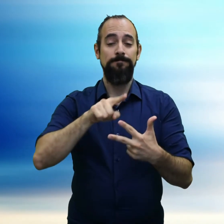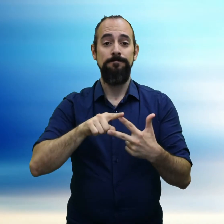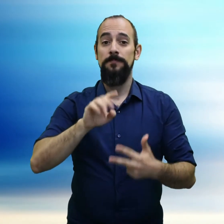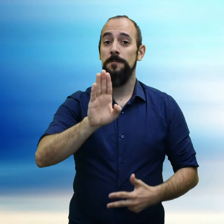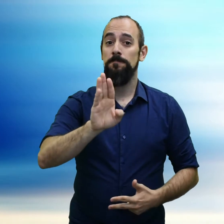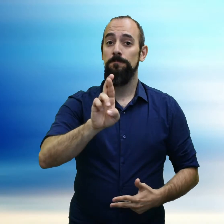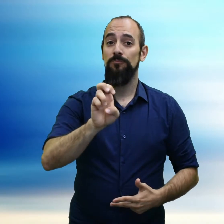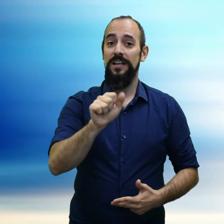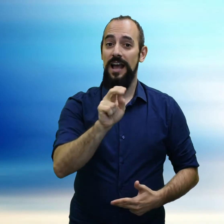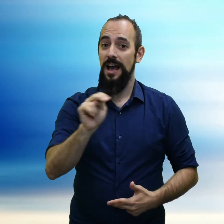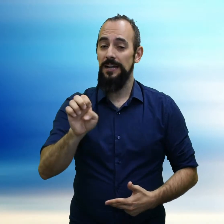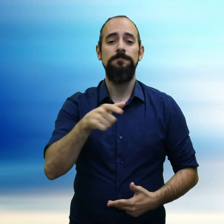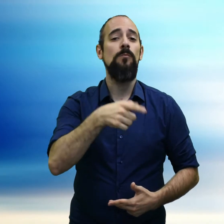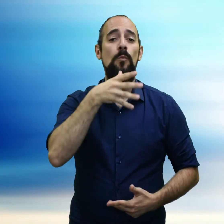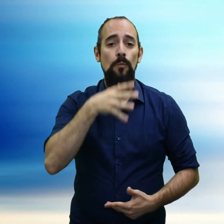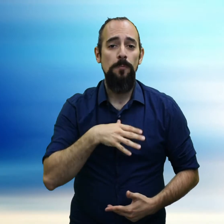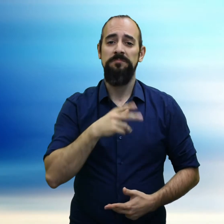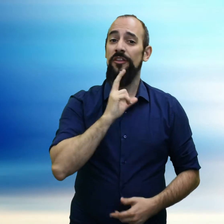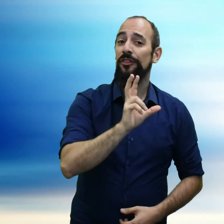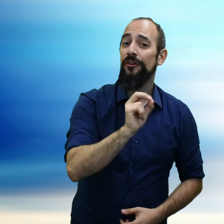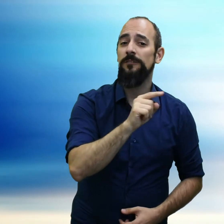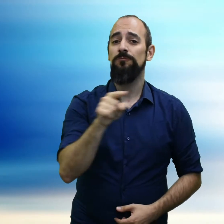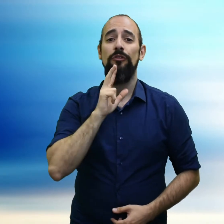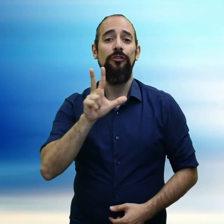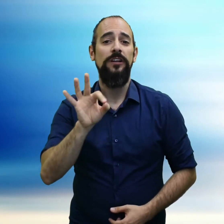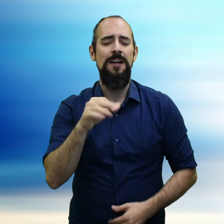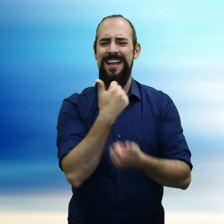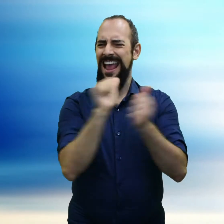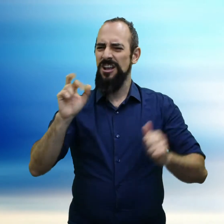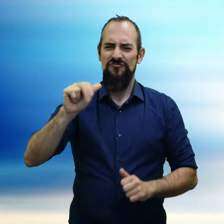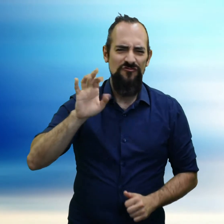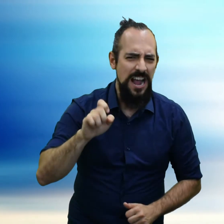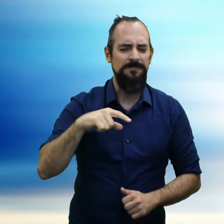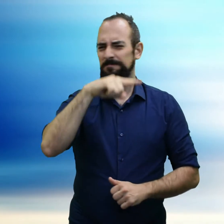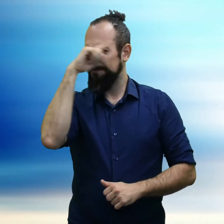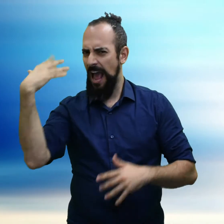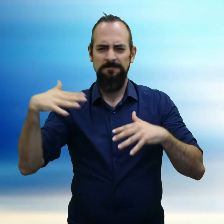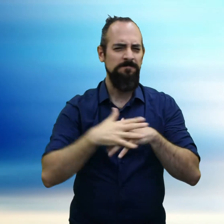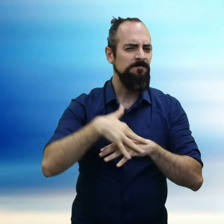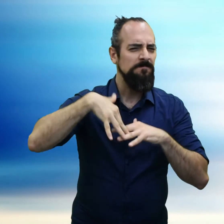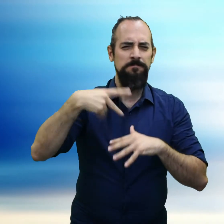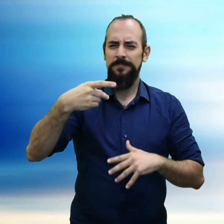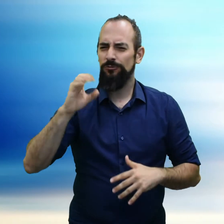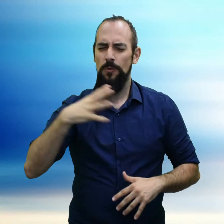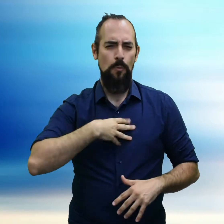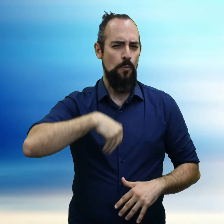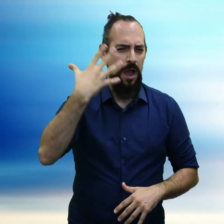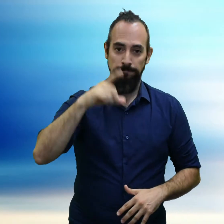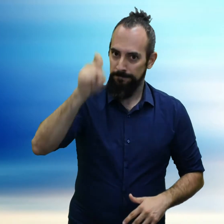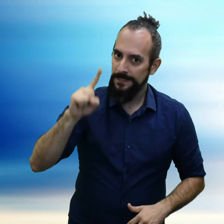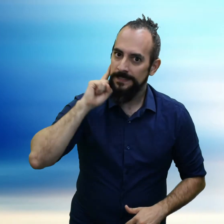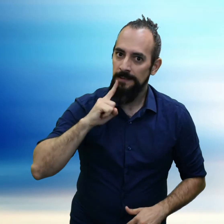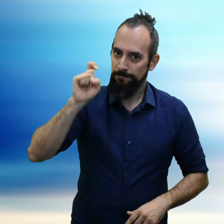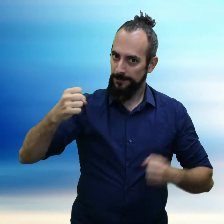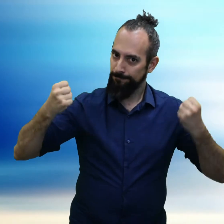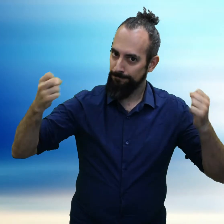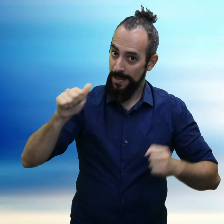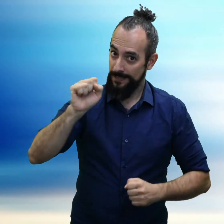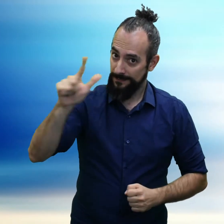Second: a female actor aged 30 to 39 to play the role of Breanne, an adult of any ethnicities (Black, Indigenous, POC, white). The woman must be Deaf and sign ASL.